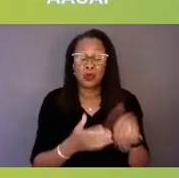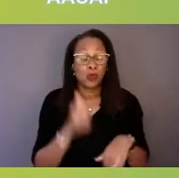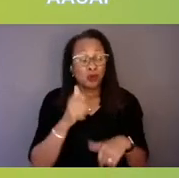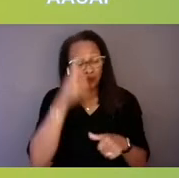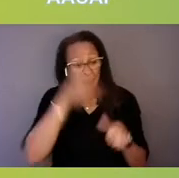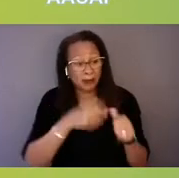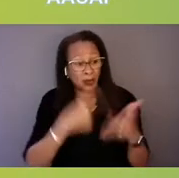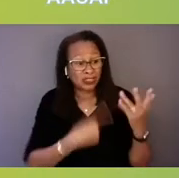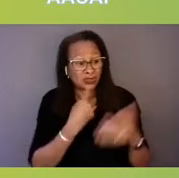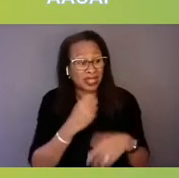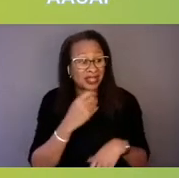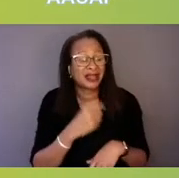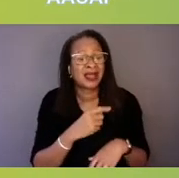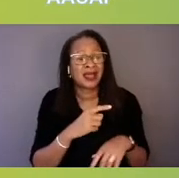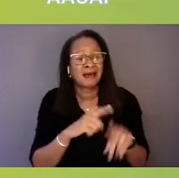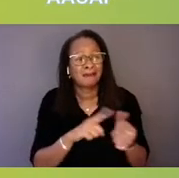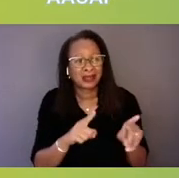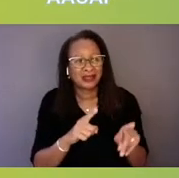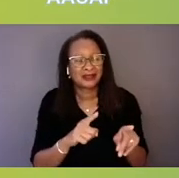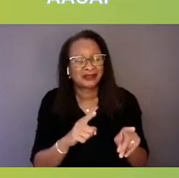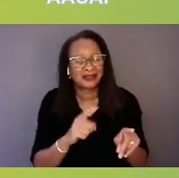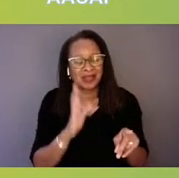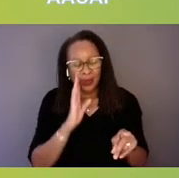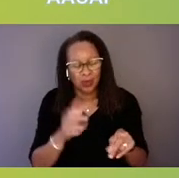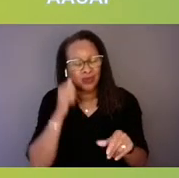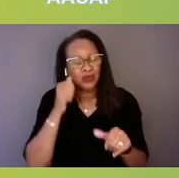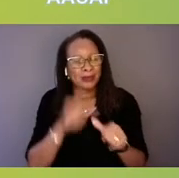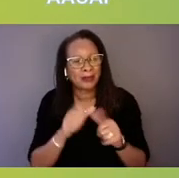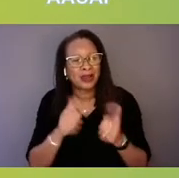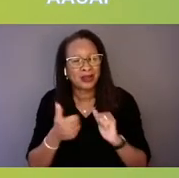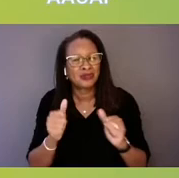And that's what we're really invested in is helping people feel cared for,